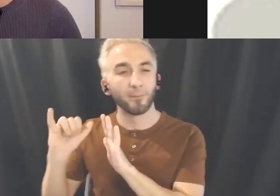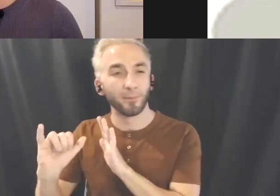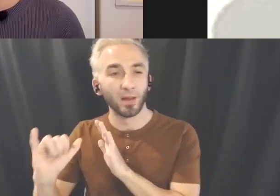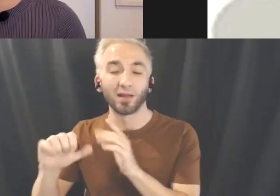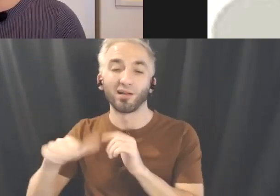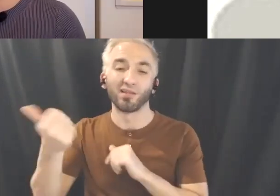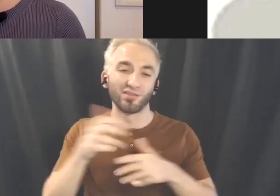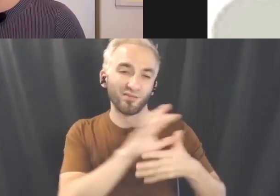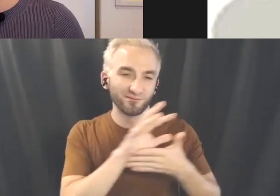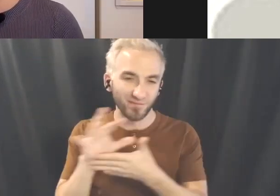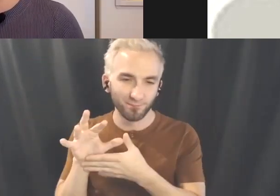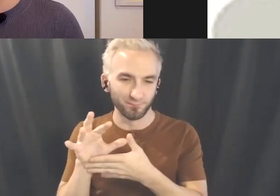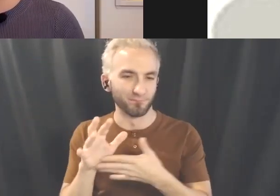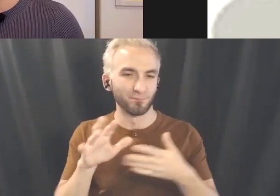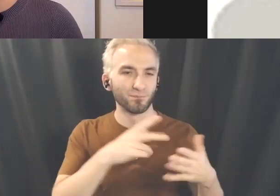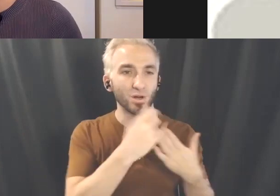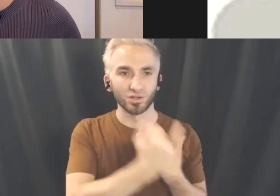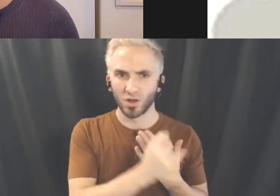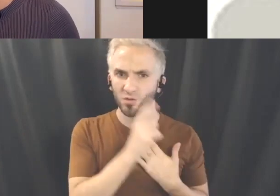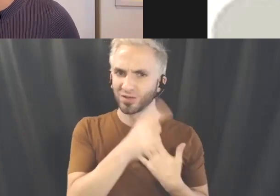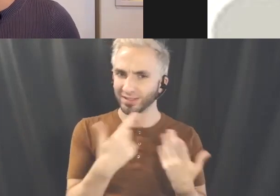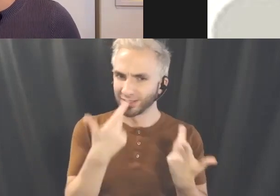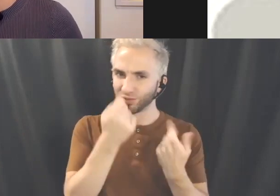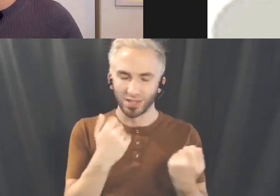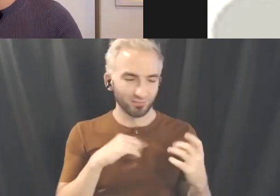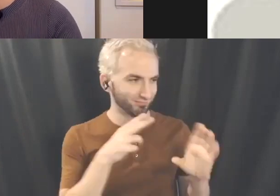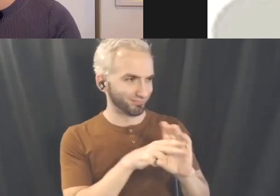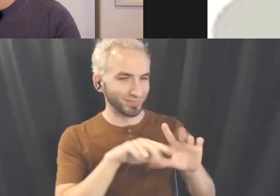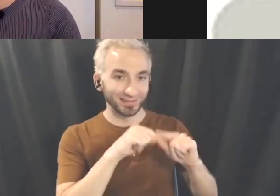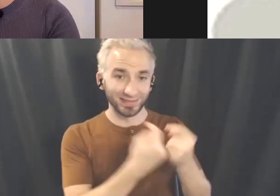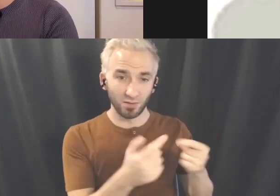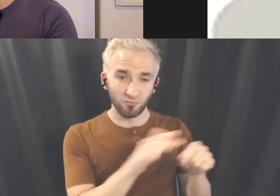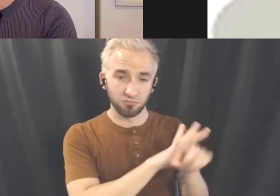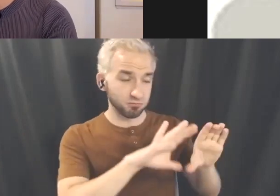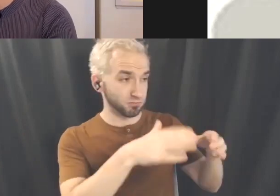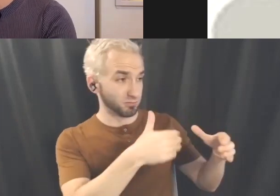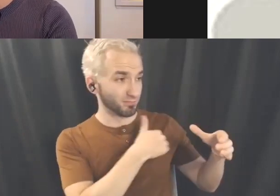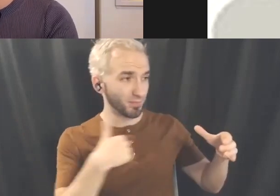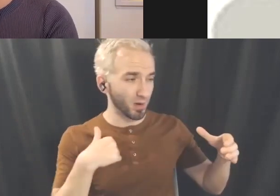It's very interesting to work with entire team of members and I feel really glad that